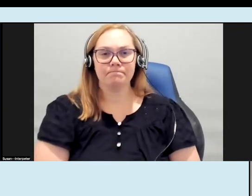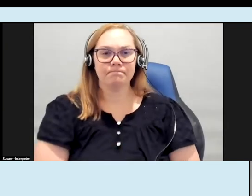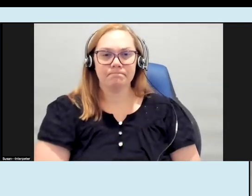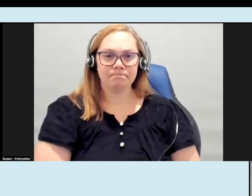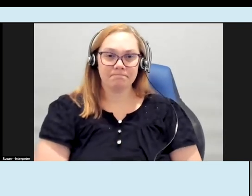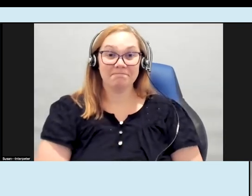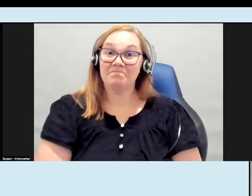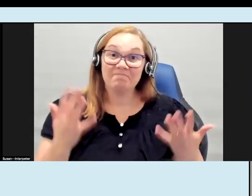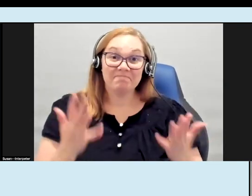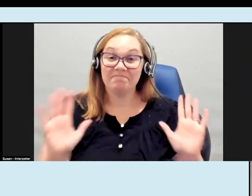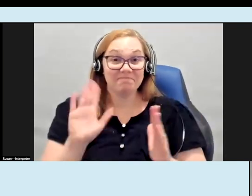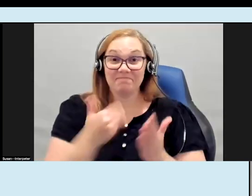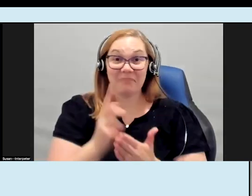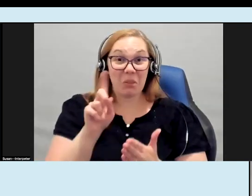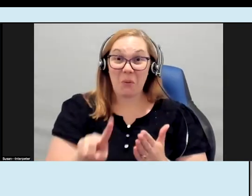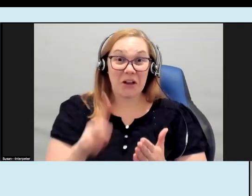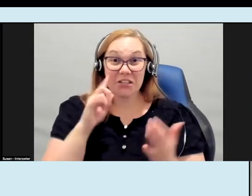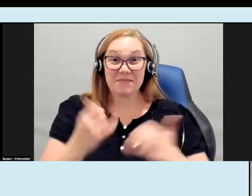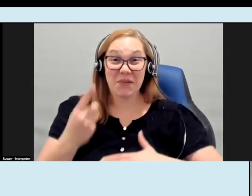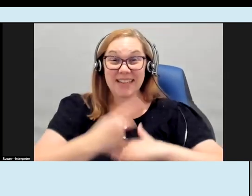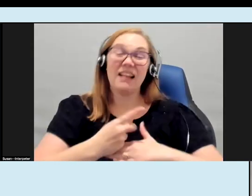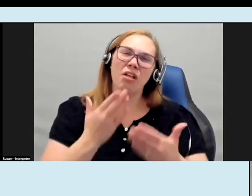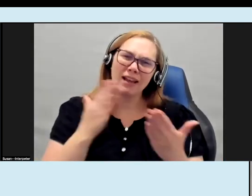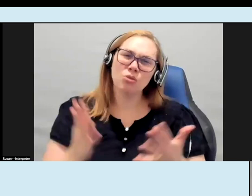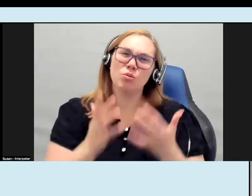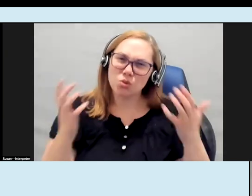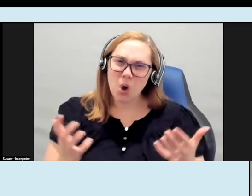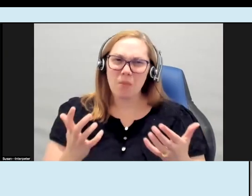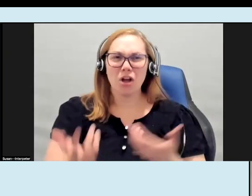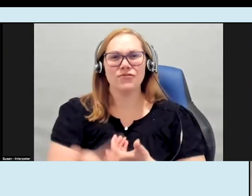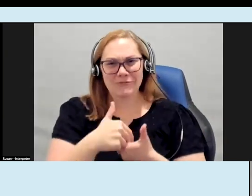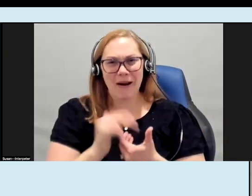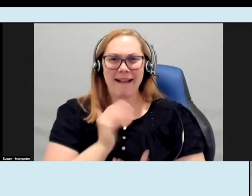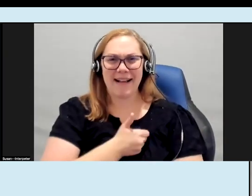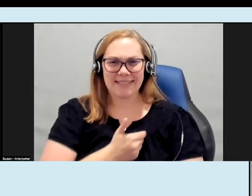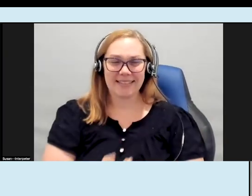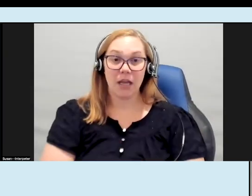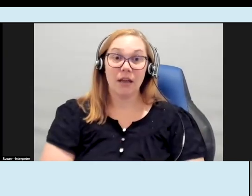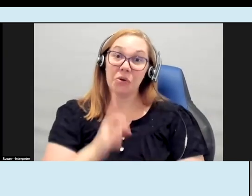all the questions we have for today but thank you so much for joining us it was a pleasure talking